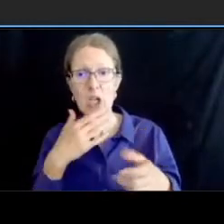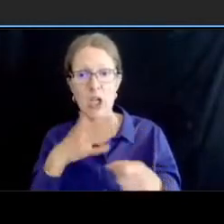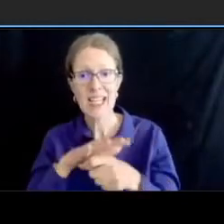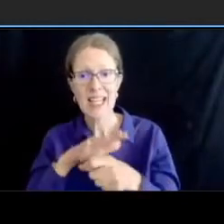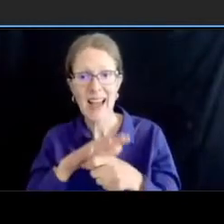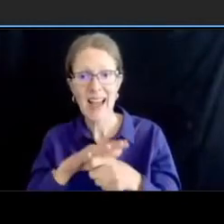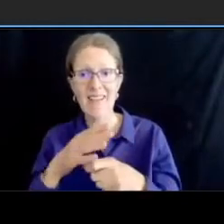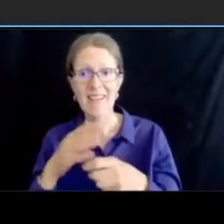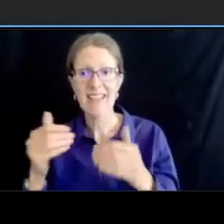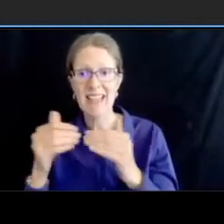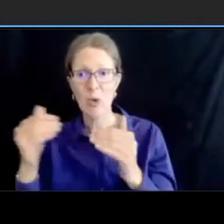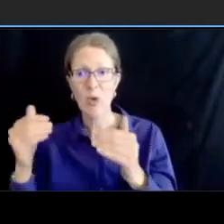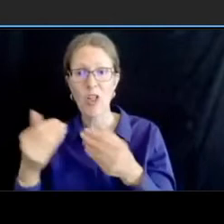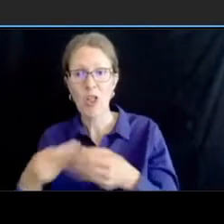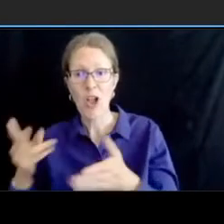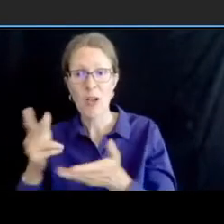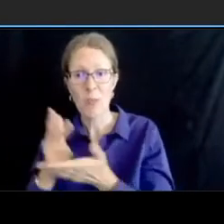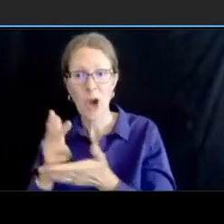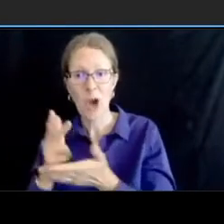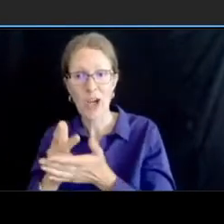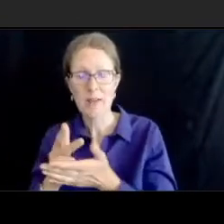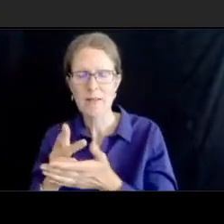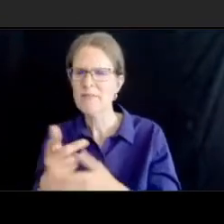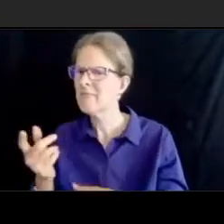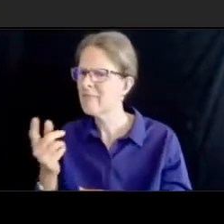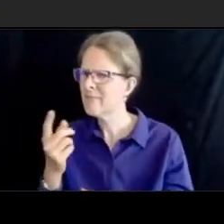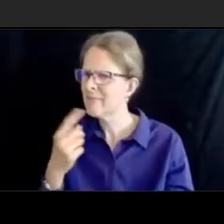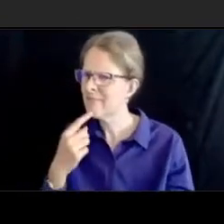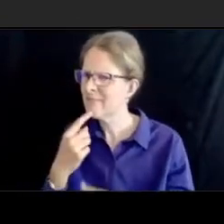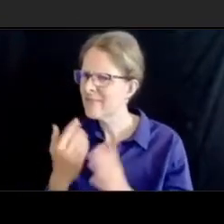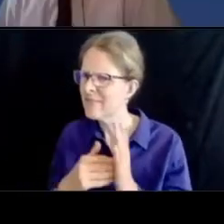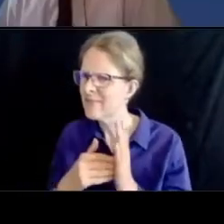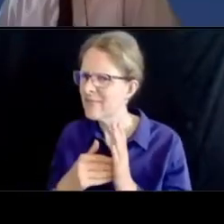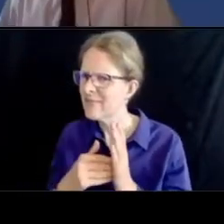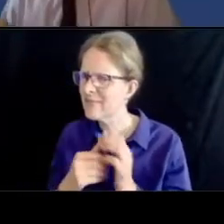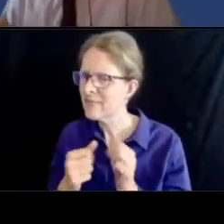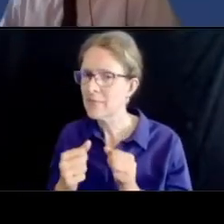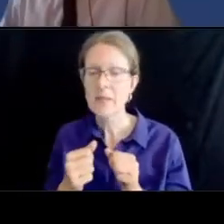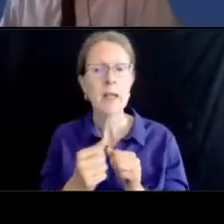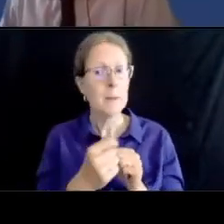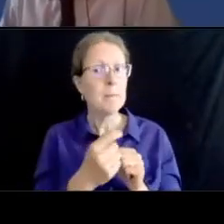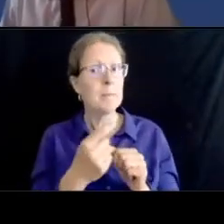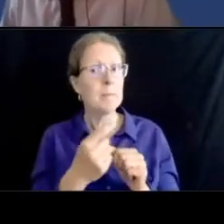i'm sorry can you repeat that no problem what what happens if we find that bike lanes turn